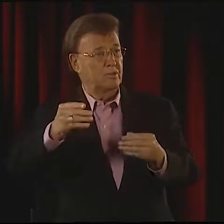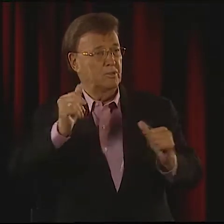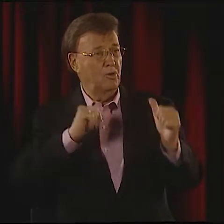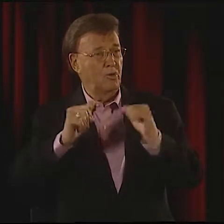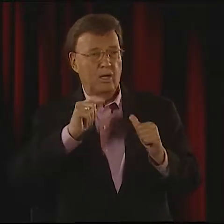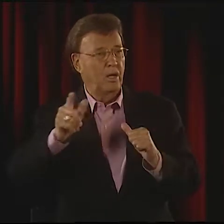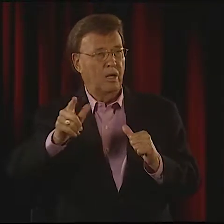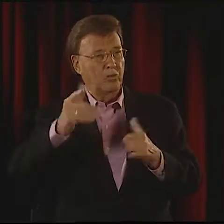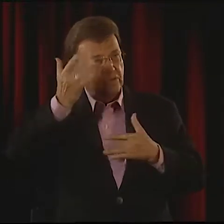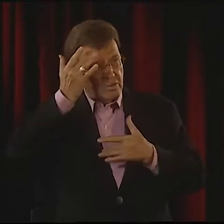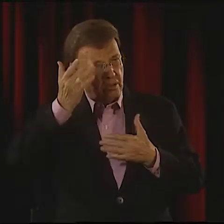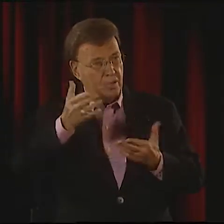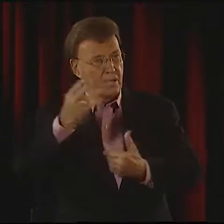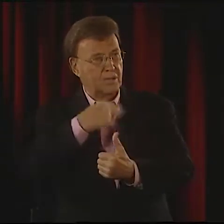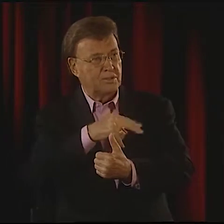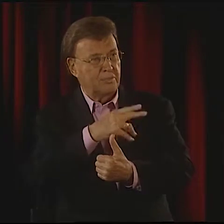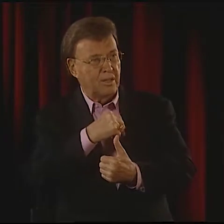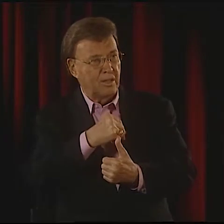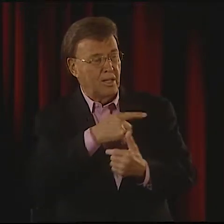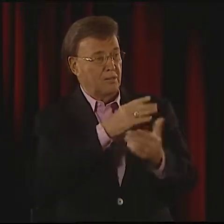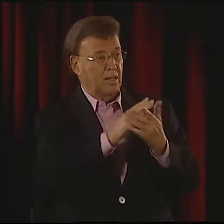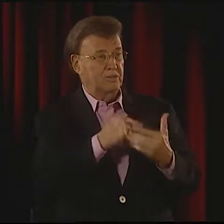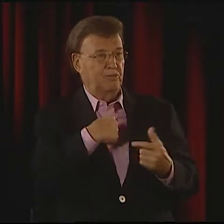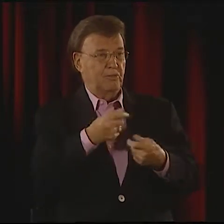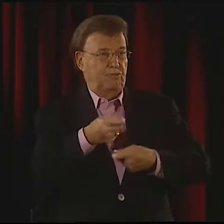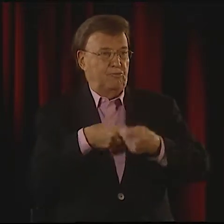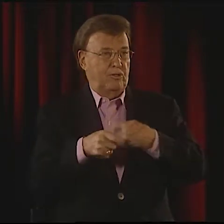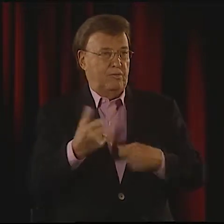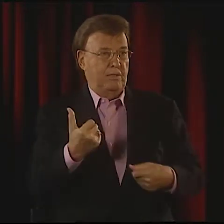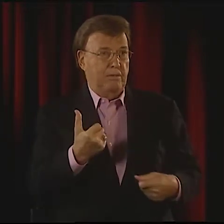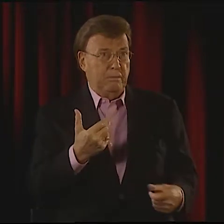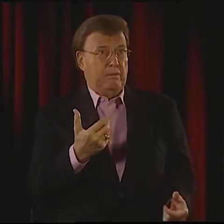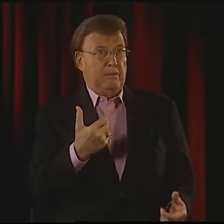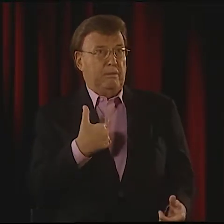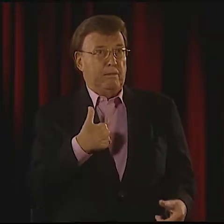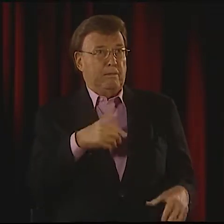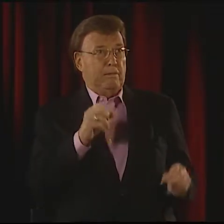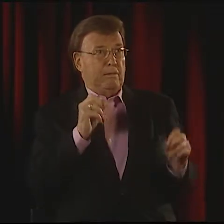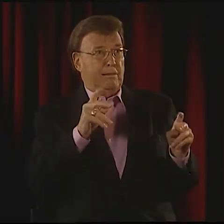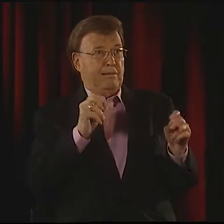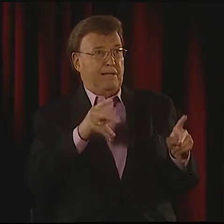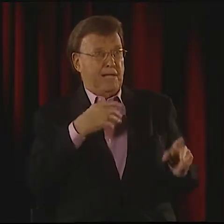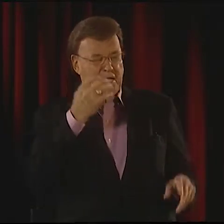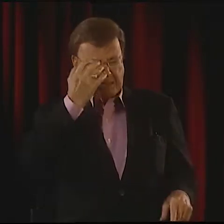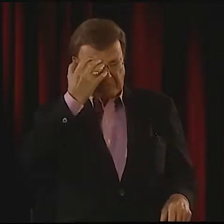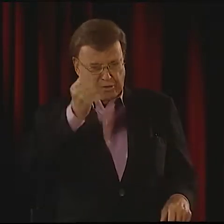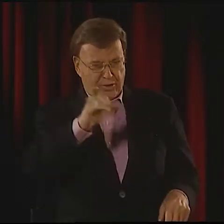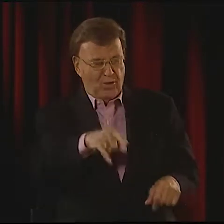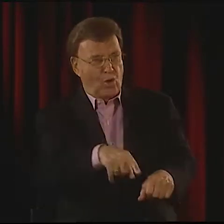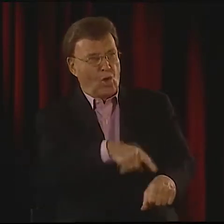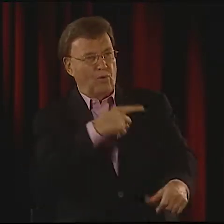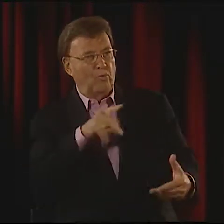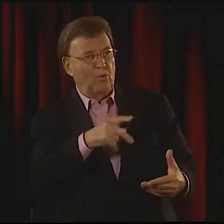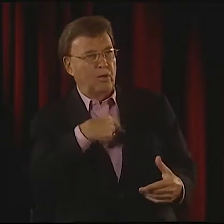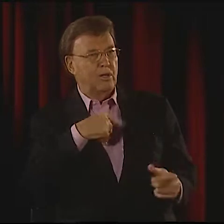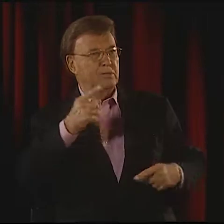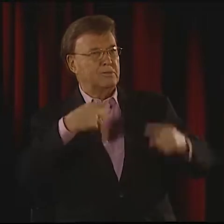MY FATHER WAS SUPPOSED TO BE THE HEADLINER, BUT HE SUDDENLY BECAME ILL, AND I HAD TO REPLACE HIM THAT NIGHT,